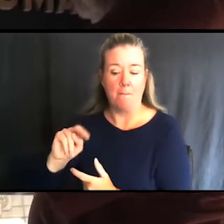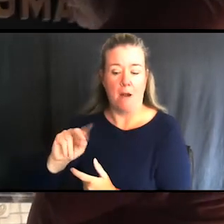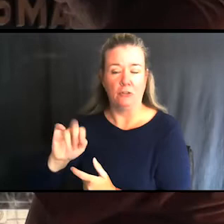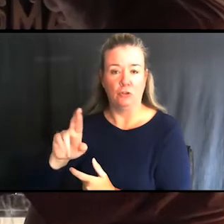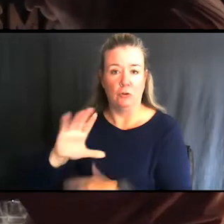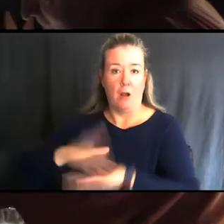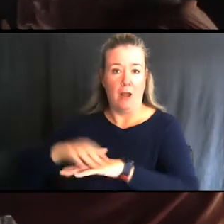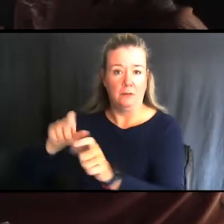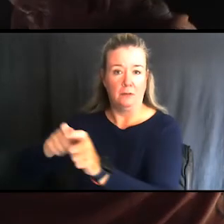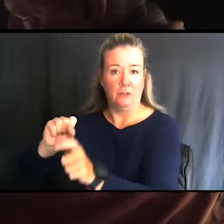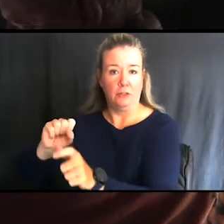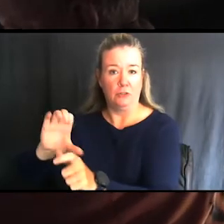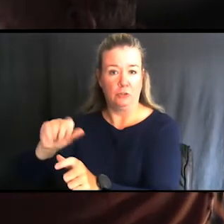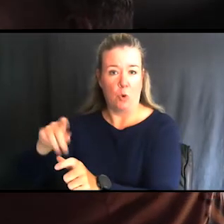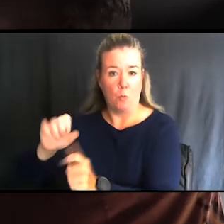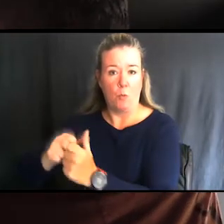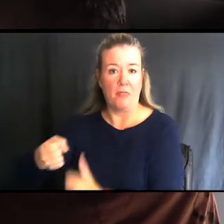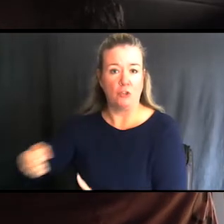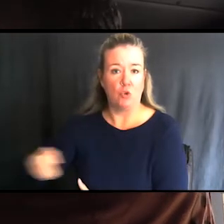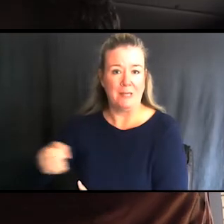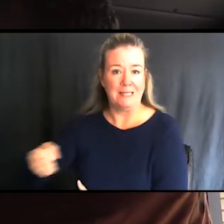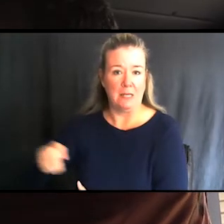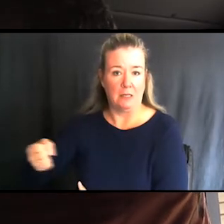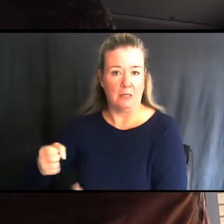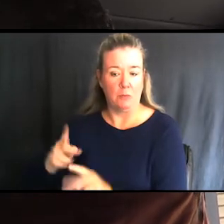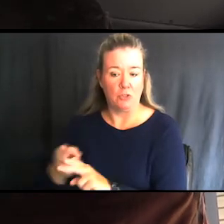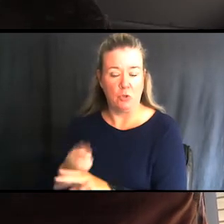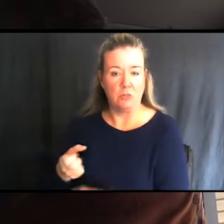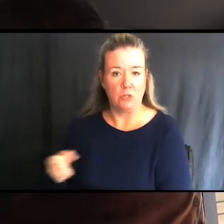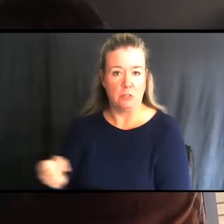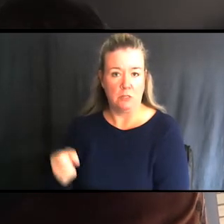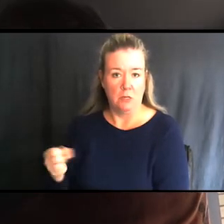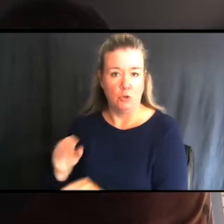There’s a joystick that the person can use their chin to move the joystick back and forth